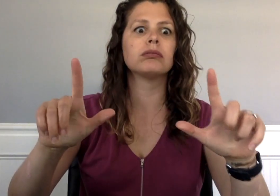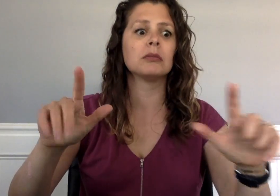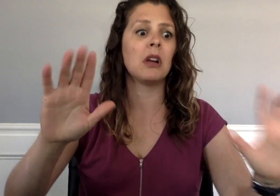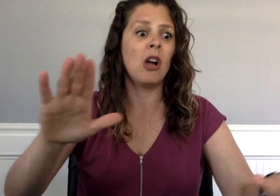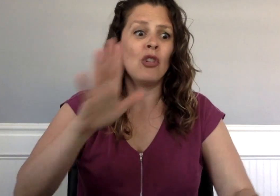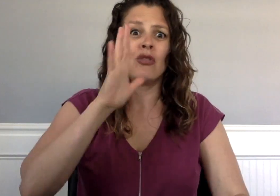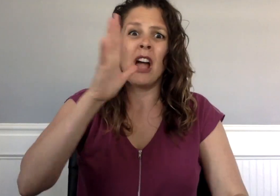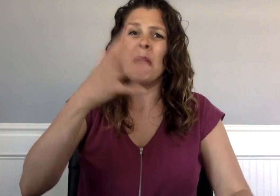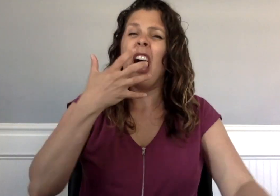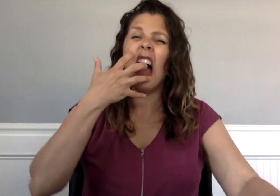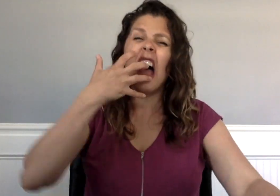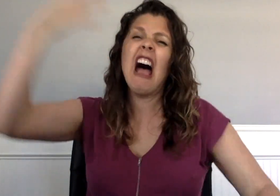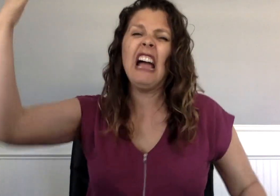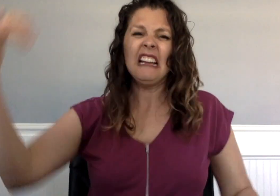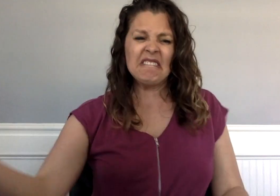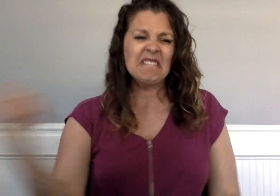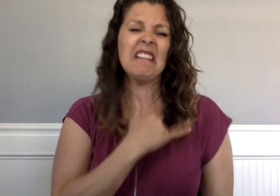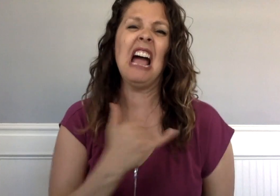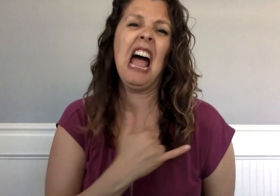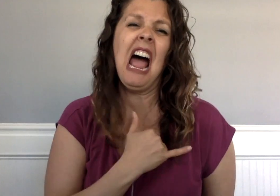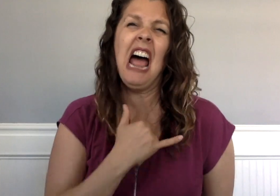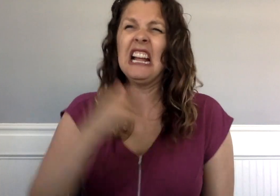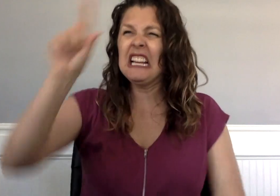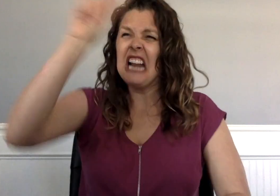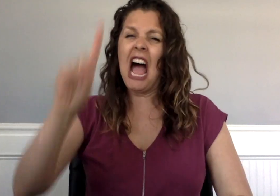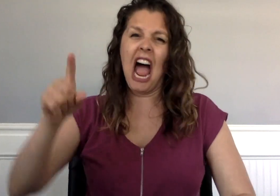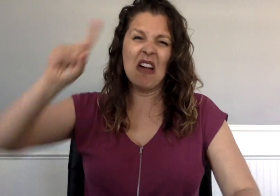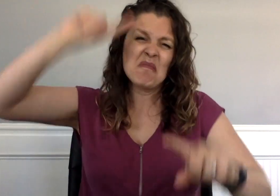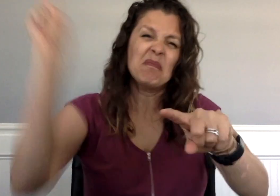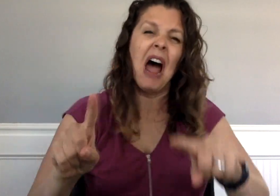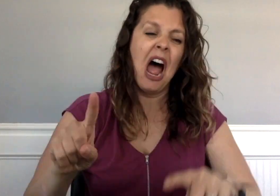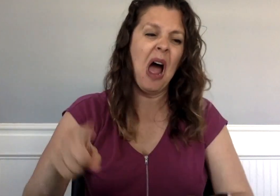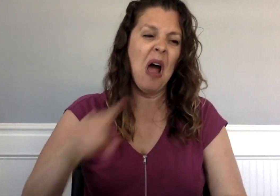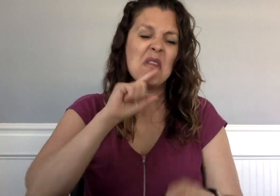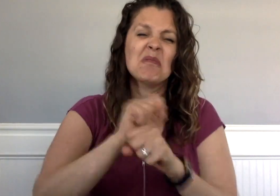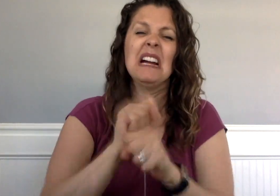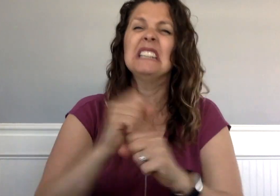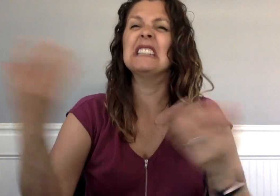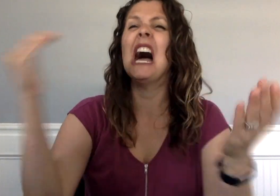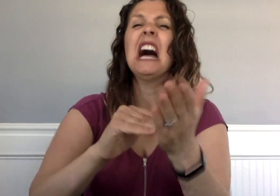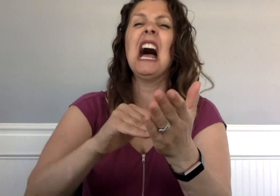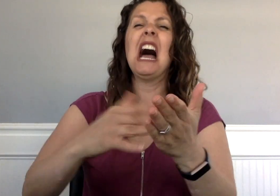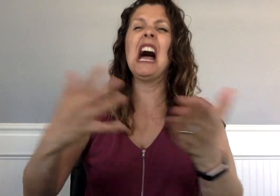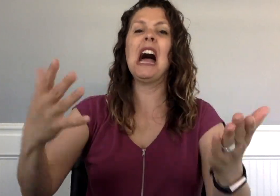“Yvette!” Grandma Tickler hollered. “Lightning hit the antenna again!”